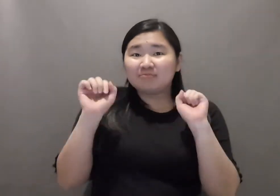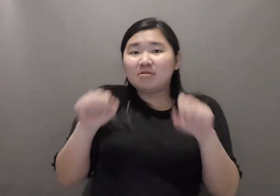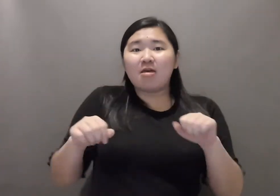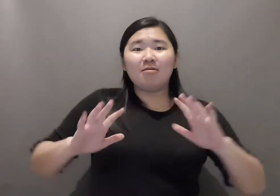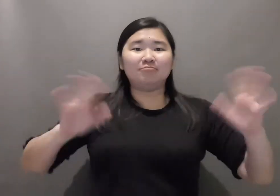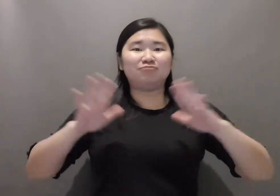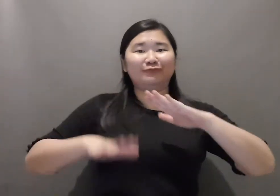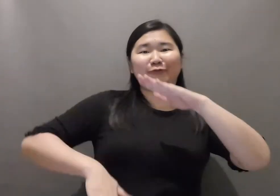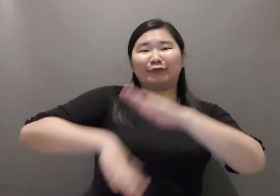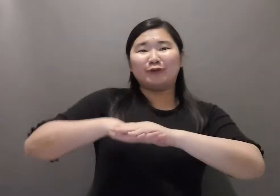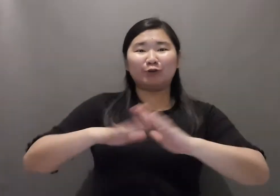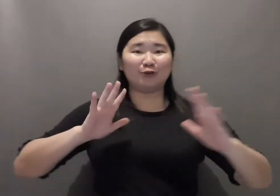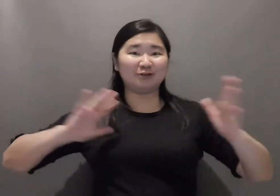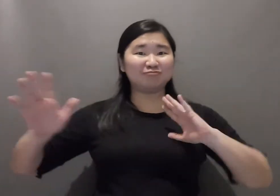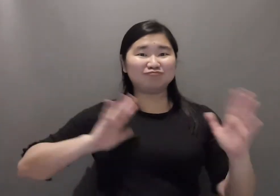This distance captures the entire signing space.